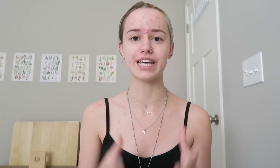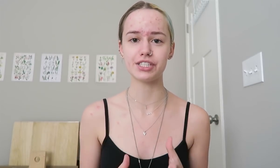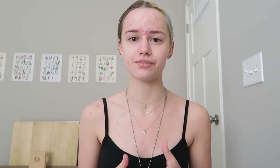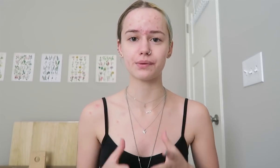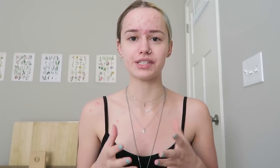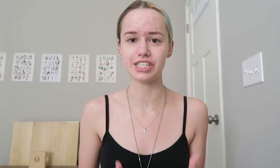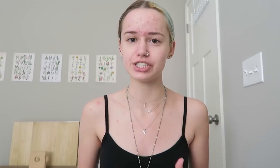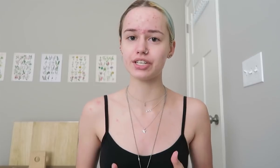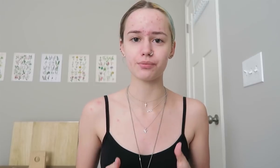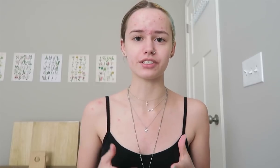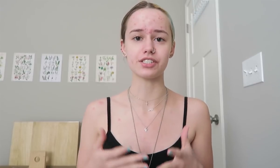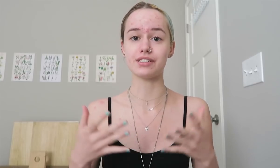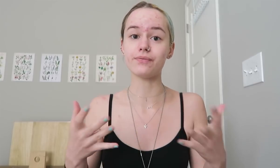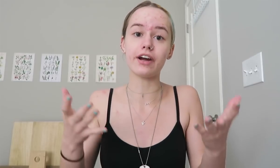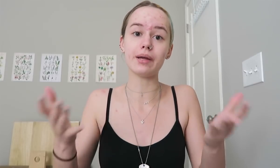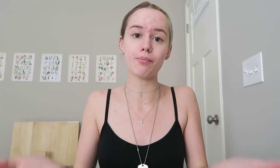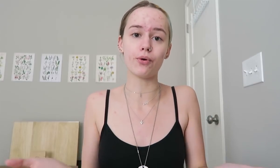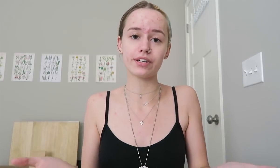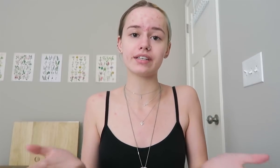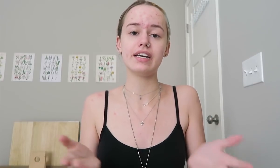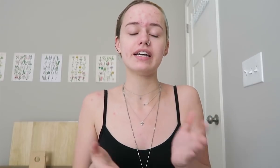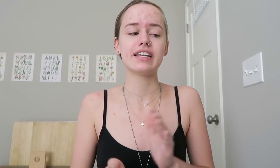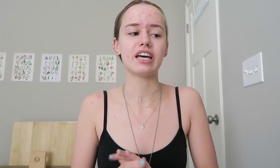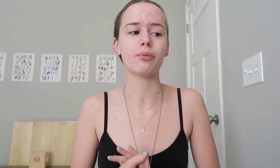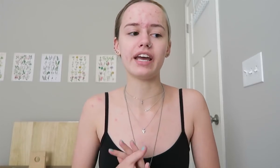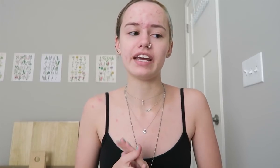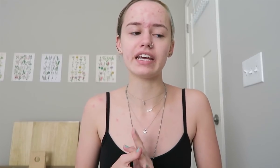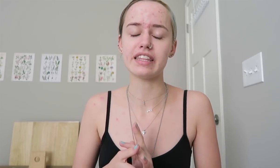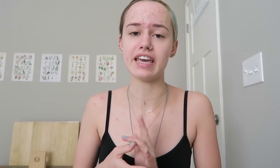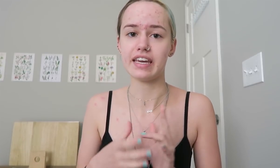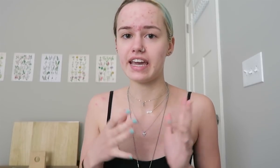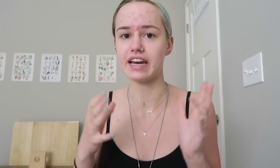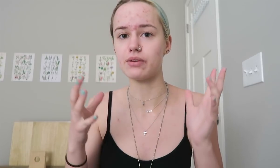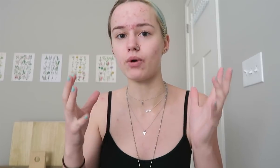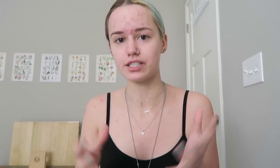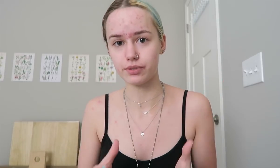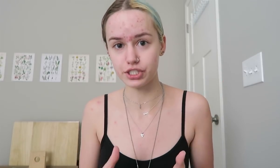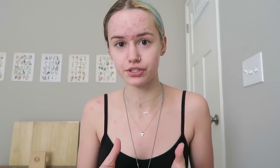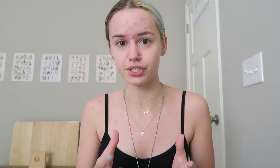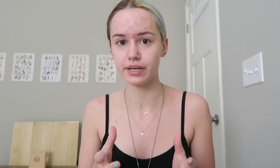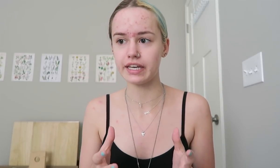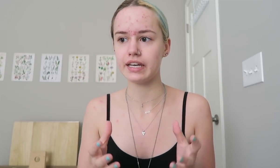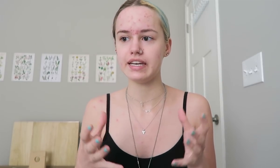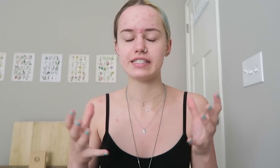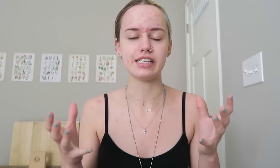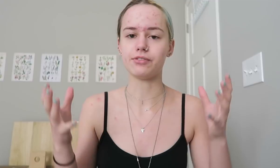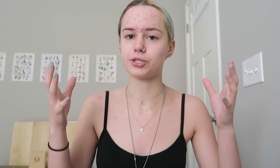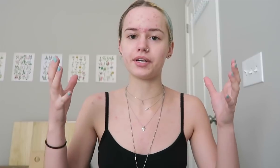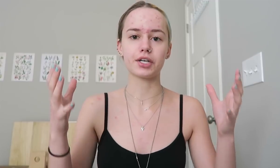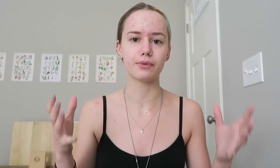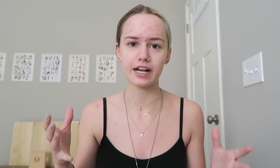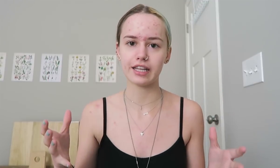which is, again very important. That way they can watch what you're doing, see if you're doing it correctly,